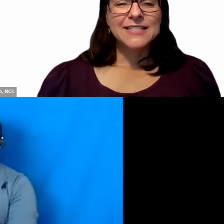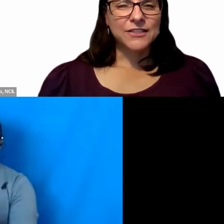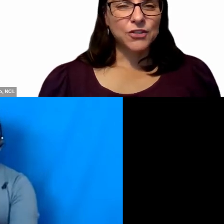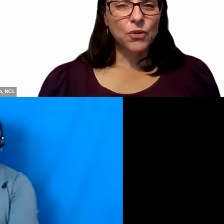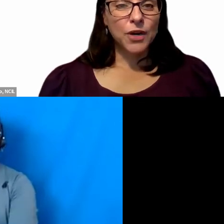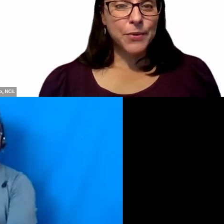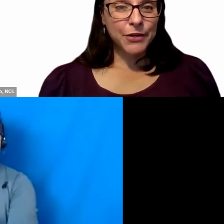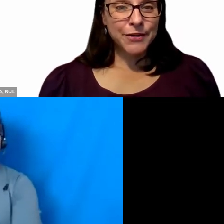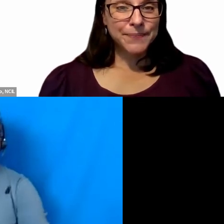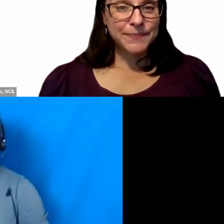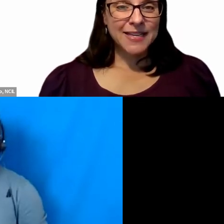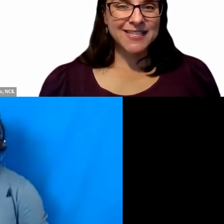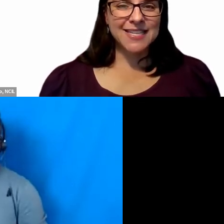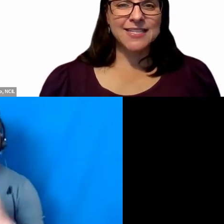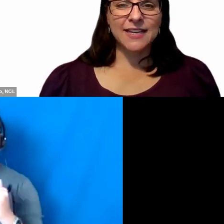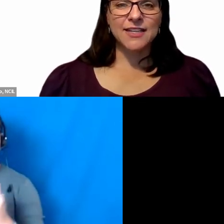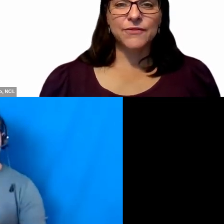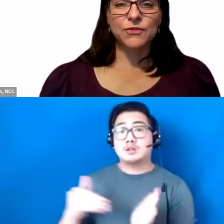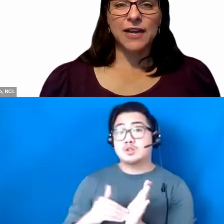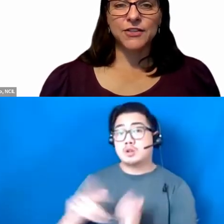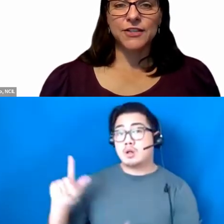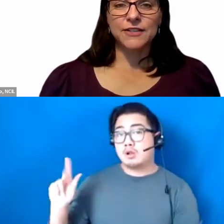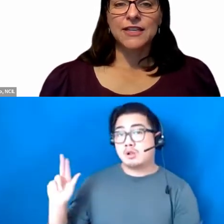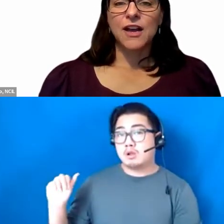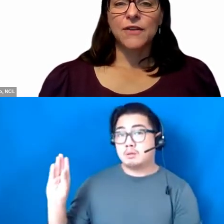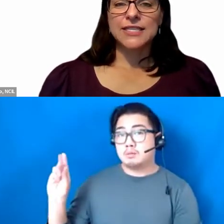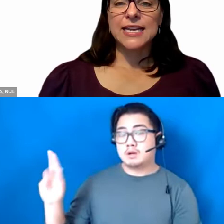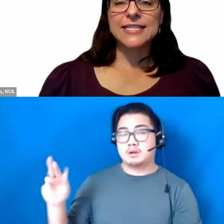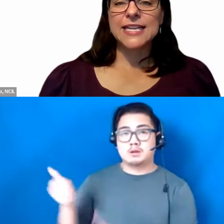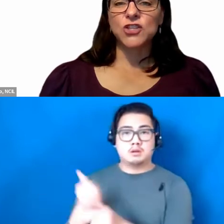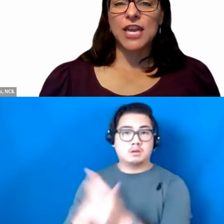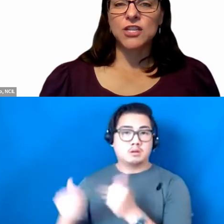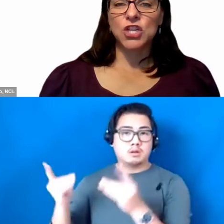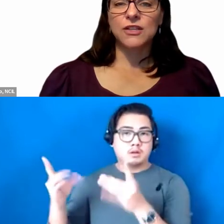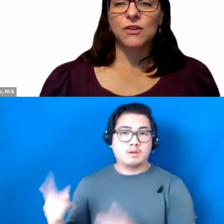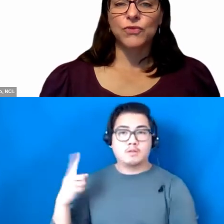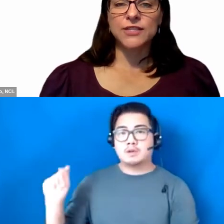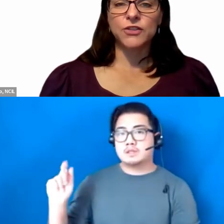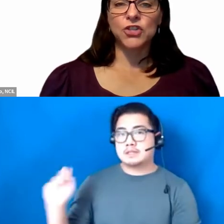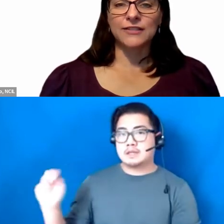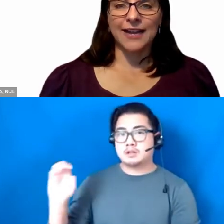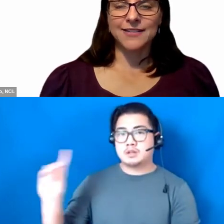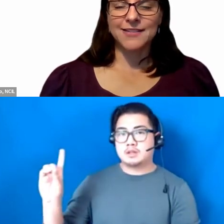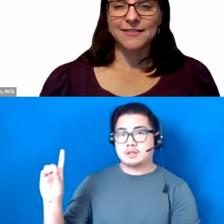Dr. Laura Booker is the Executive Director of the Tennessee Education Research Alliance.